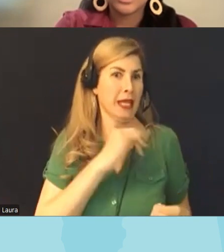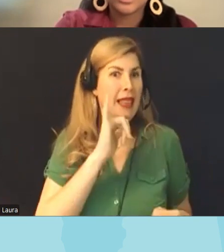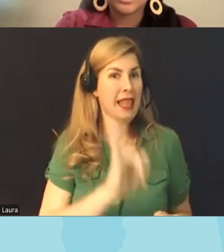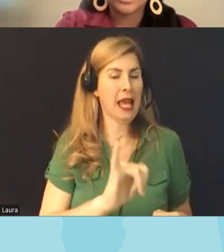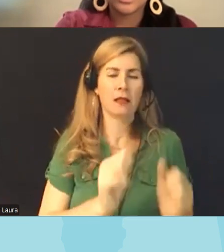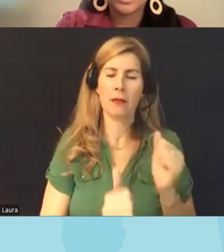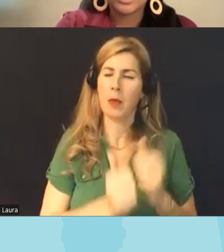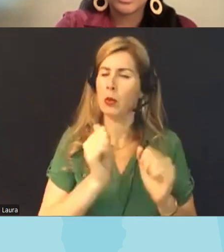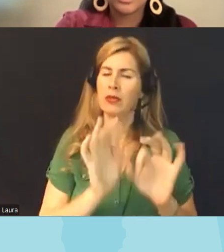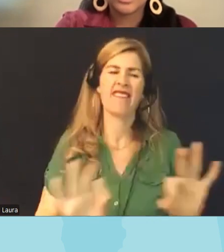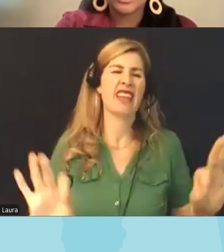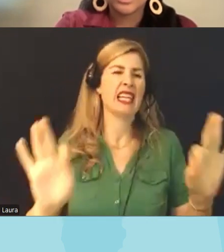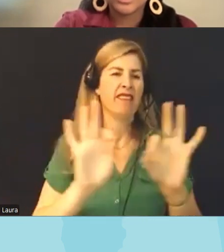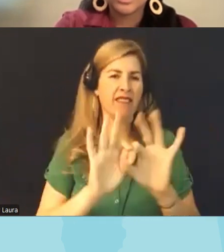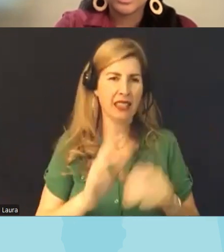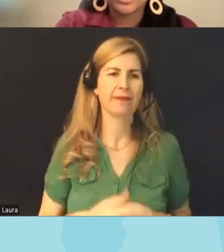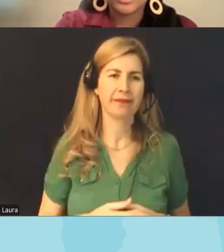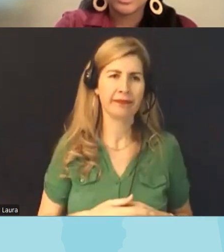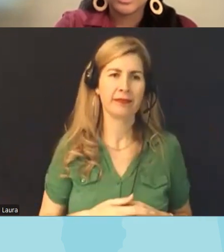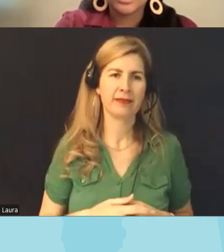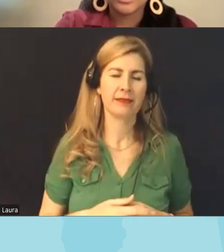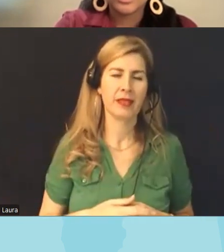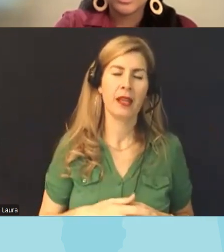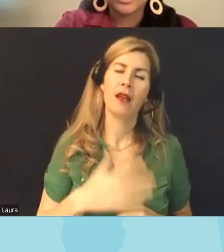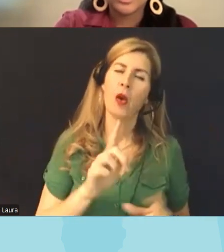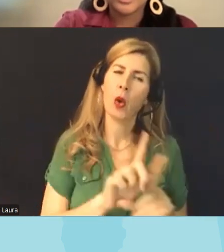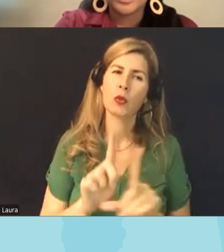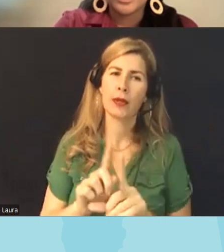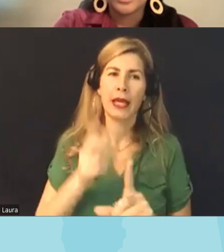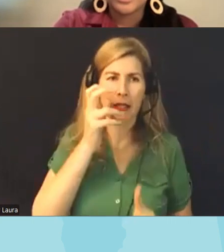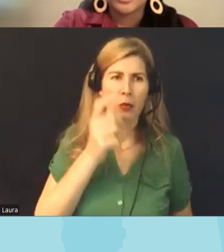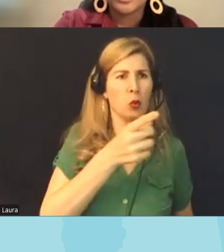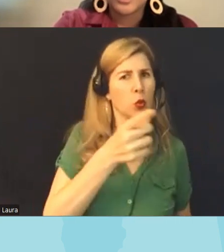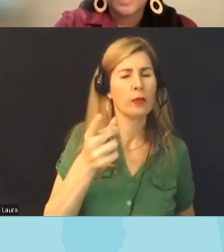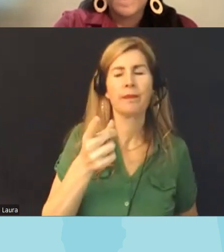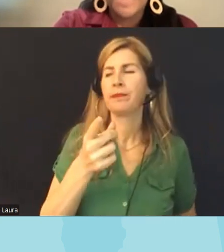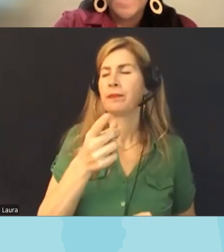perspective and I I hear a lot about um from each of you about the messaging around you know um sort